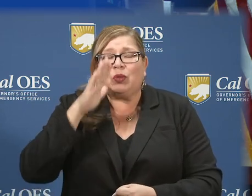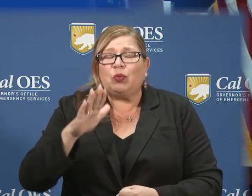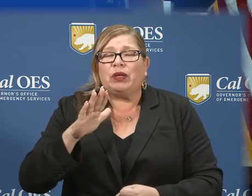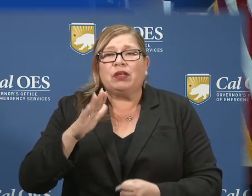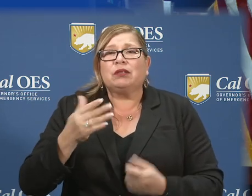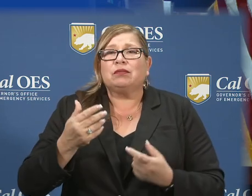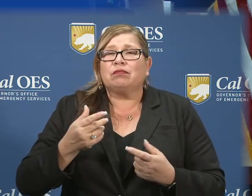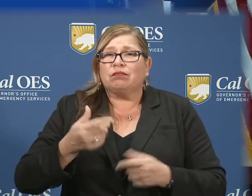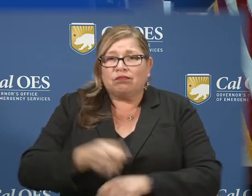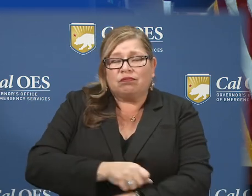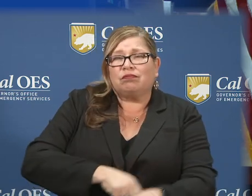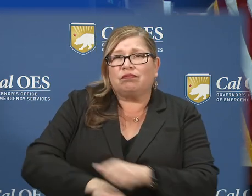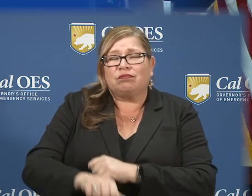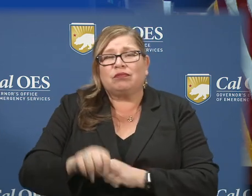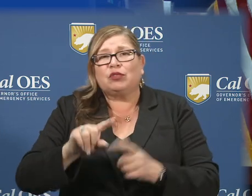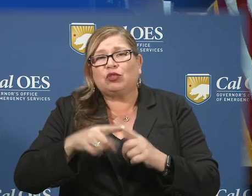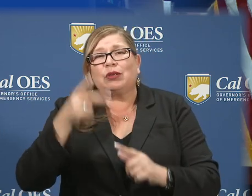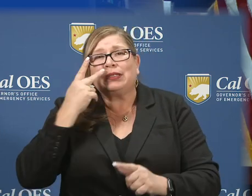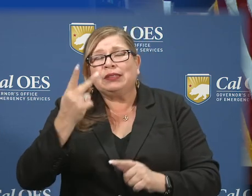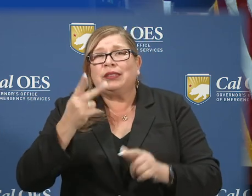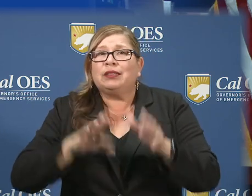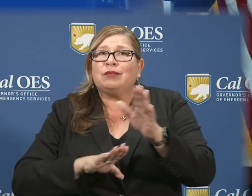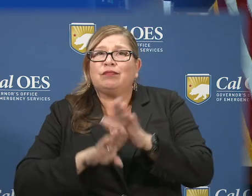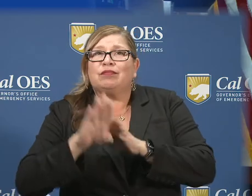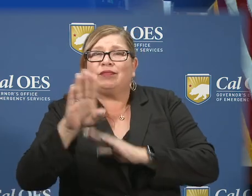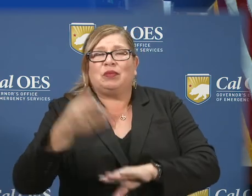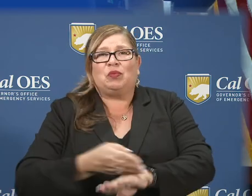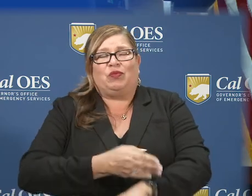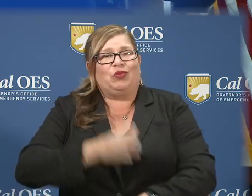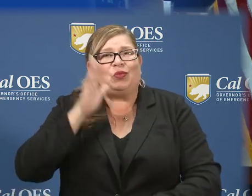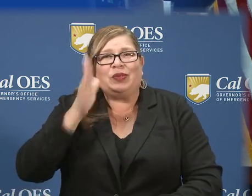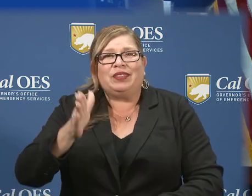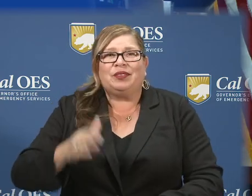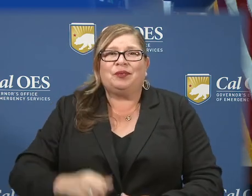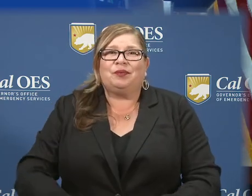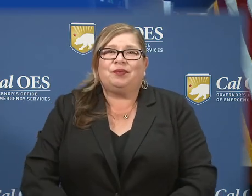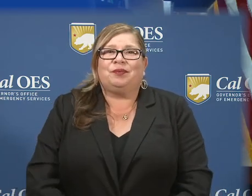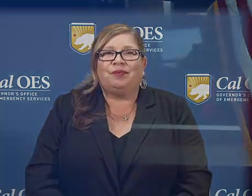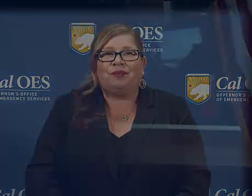to a point where we can start to see a light at the end of the tunnel